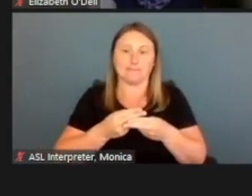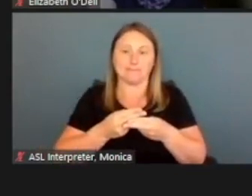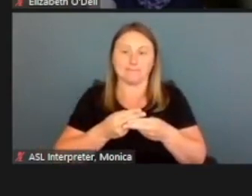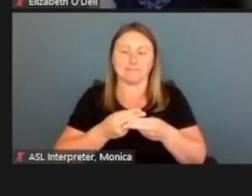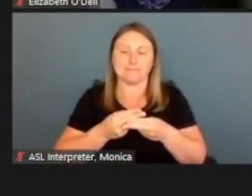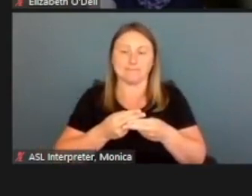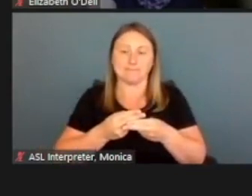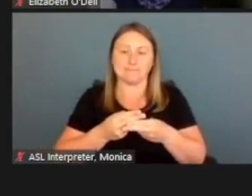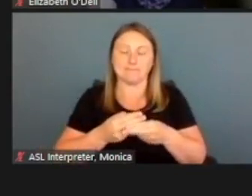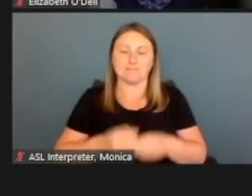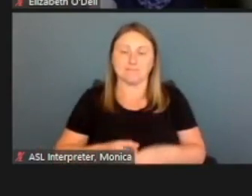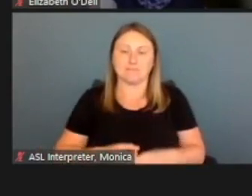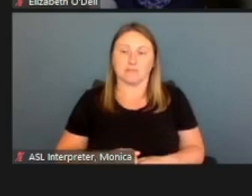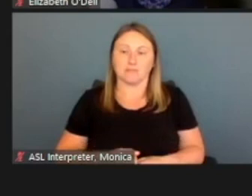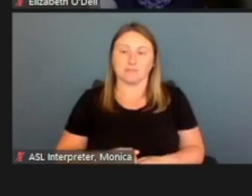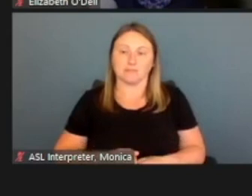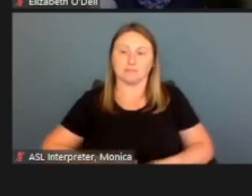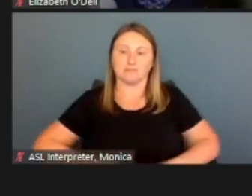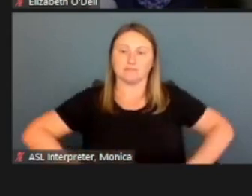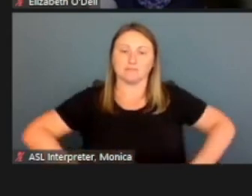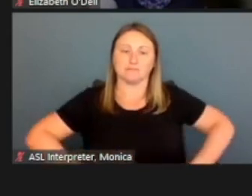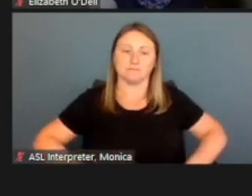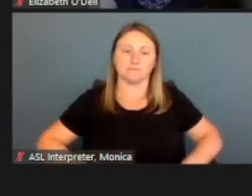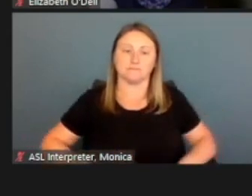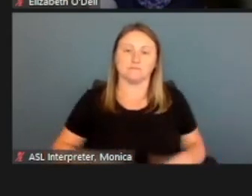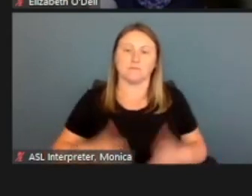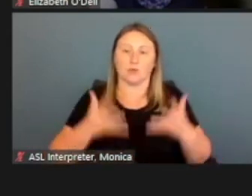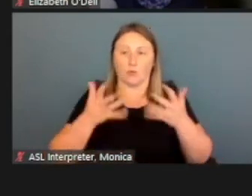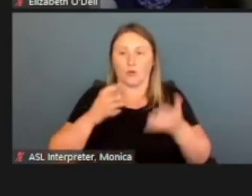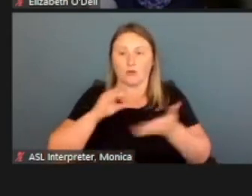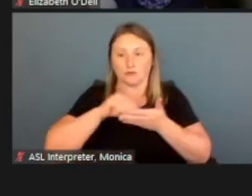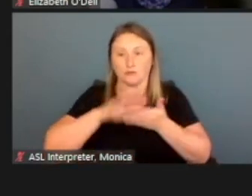And so, we want to gather both of those names.